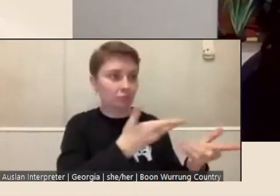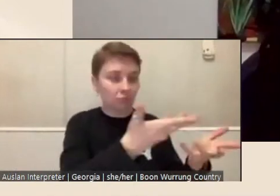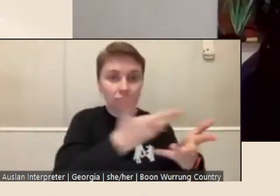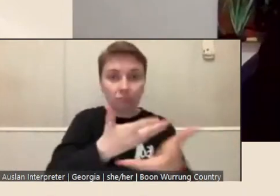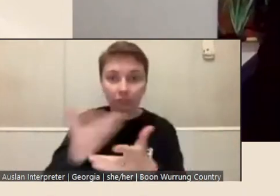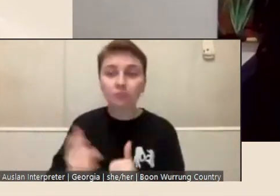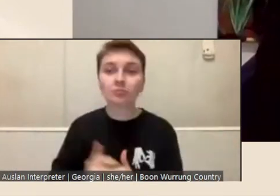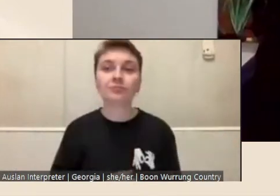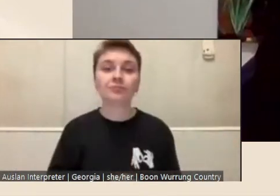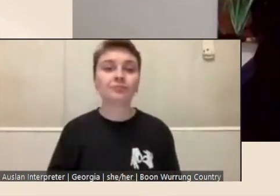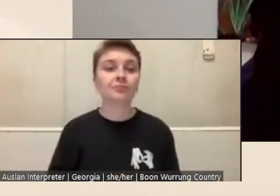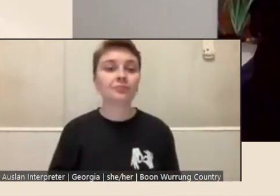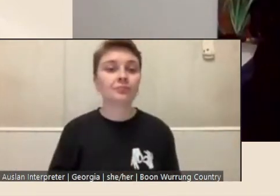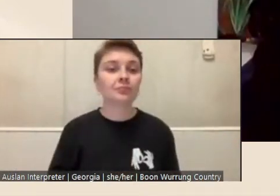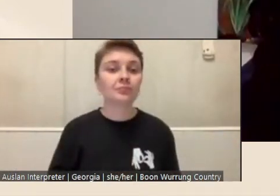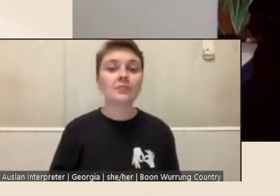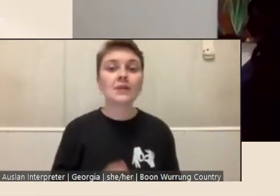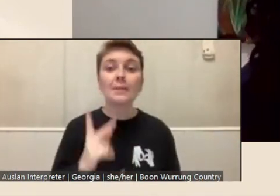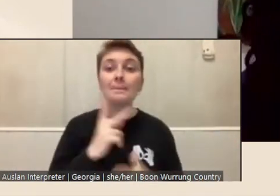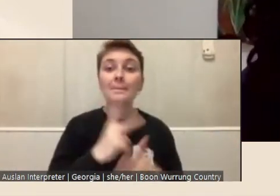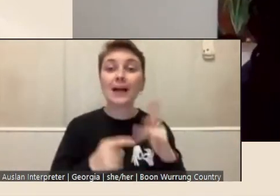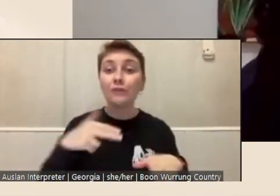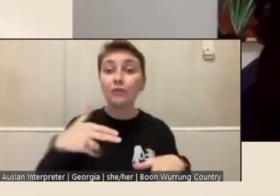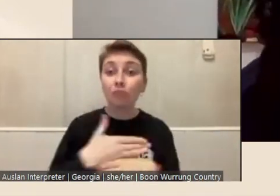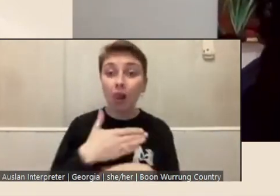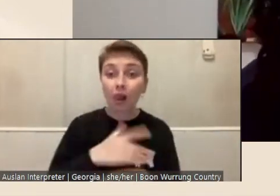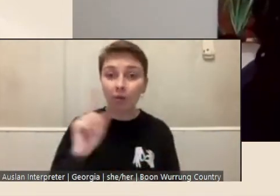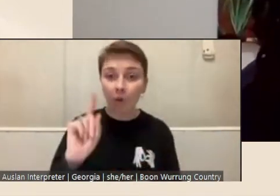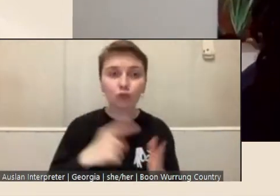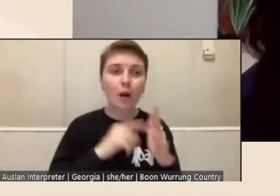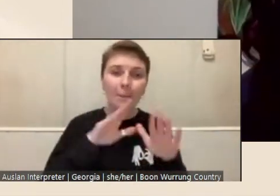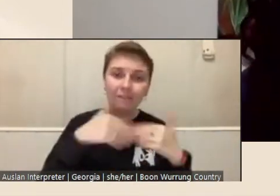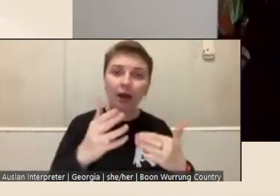Part of the role will be to provide a regular, friendly point of contact,